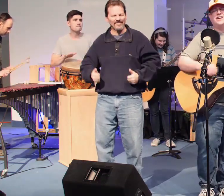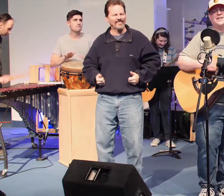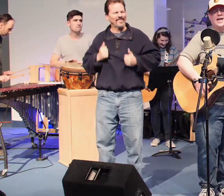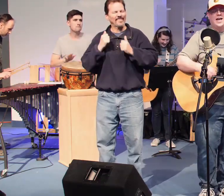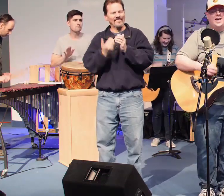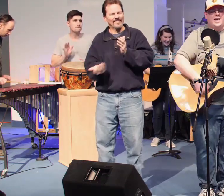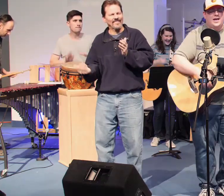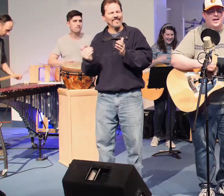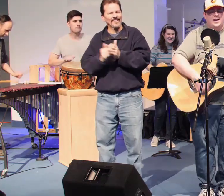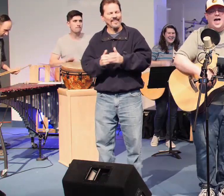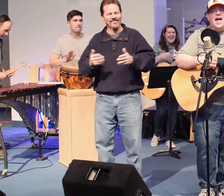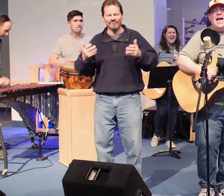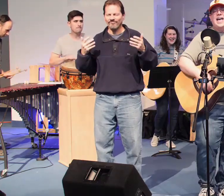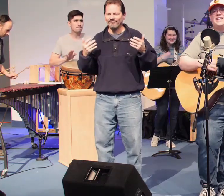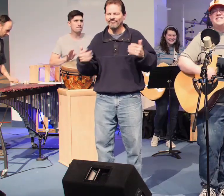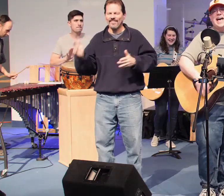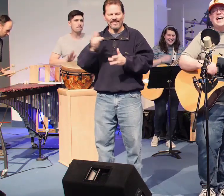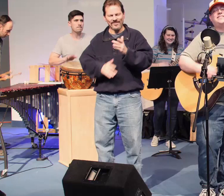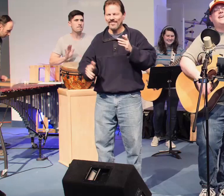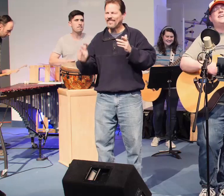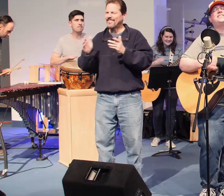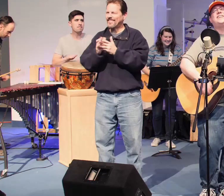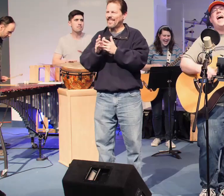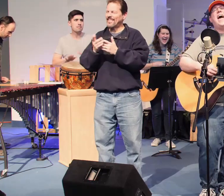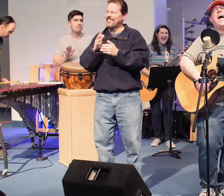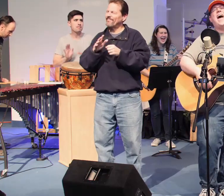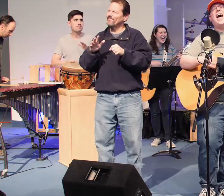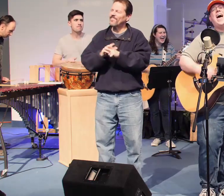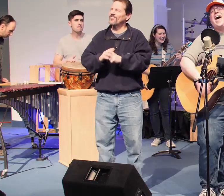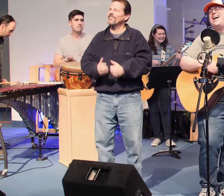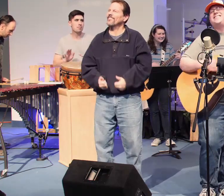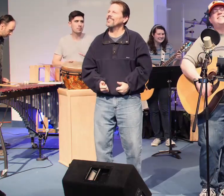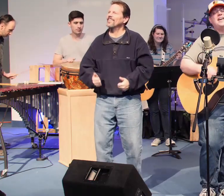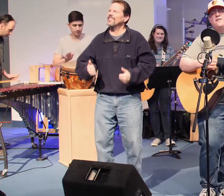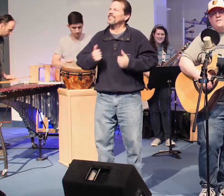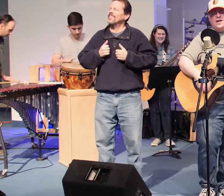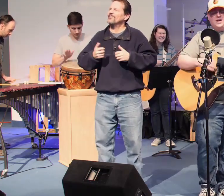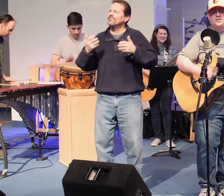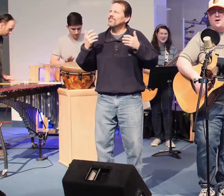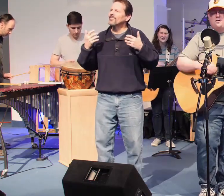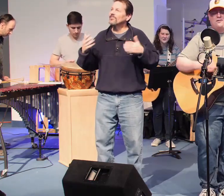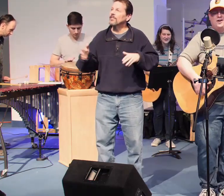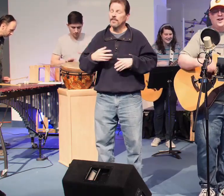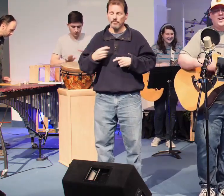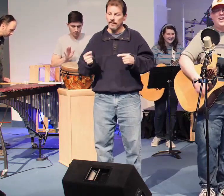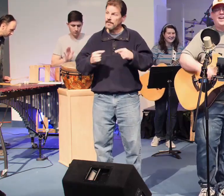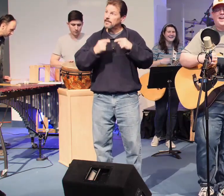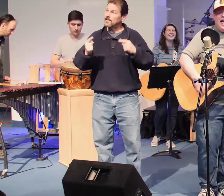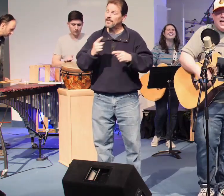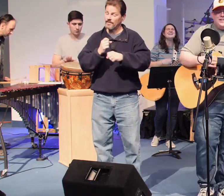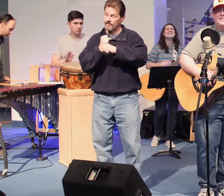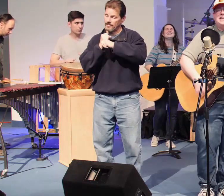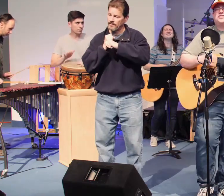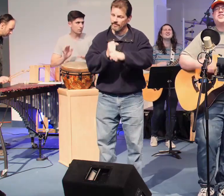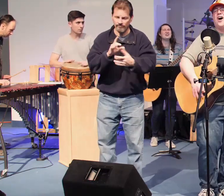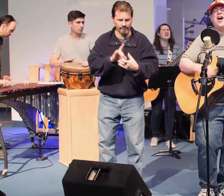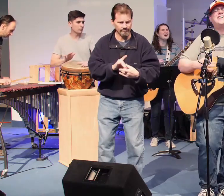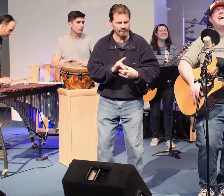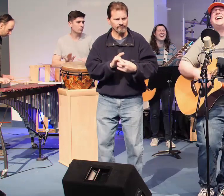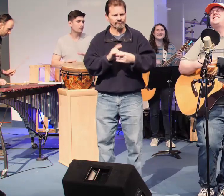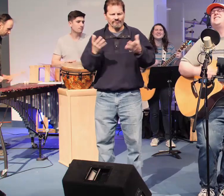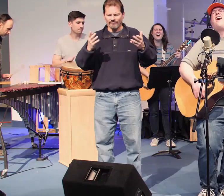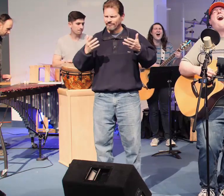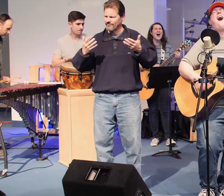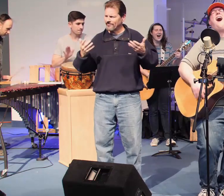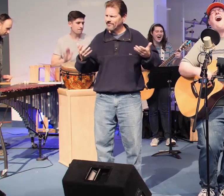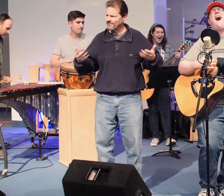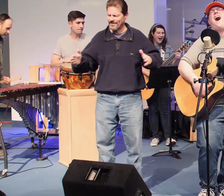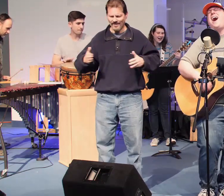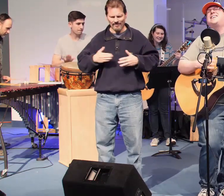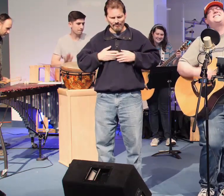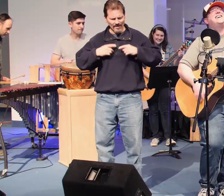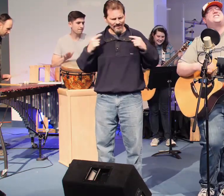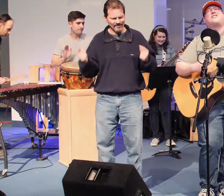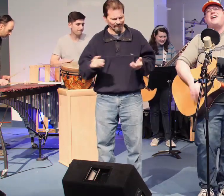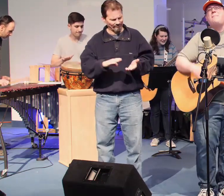And as He stands in victory Sin's curse has lost its grip on me,